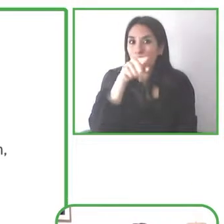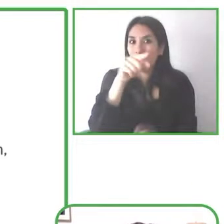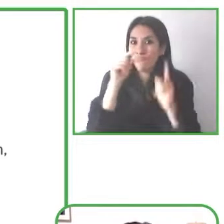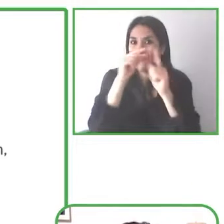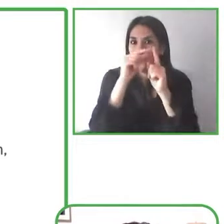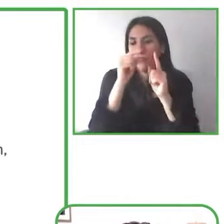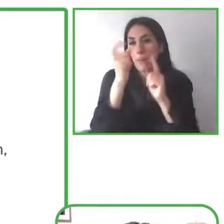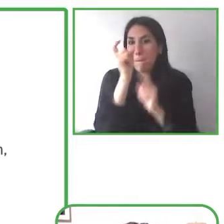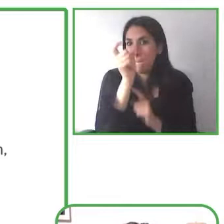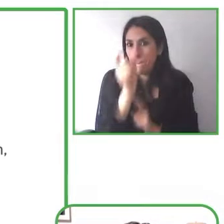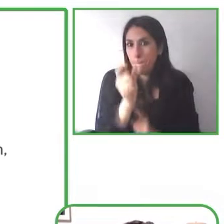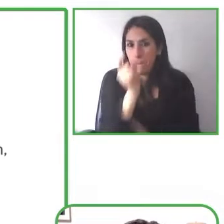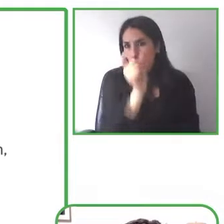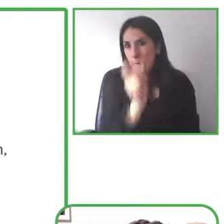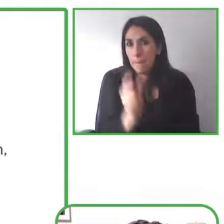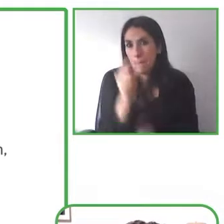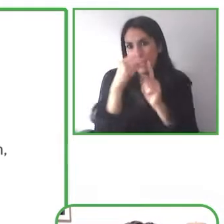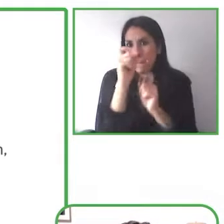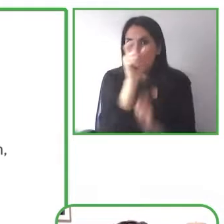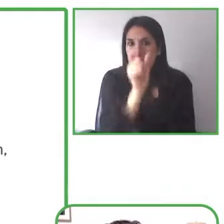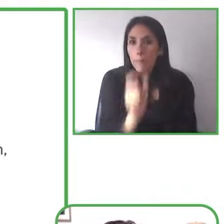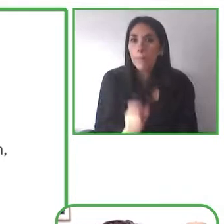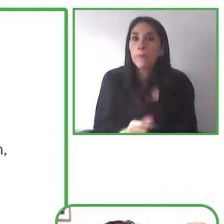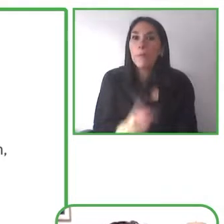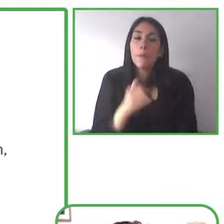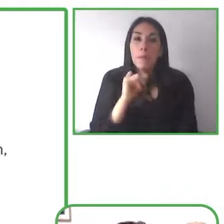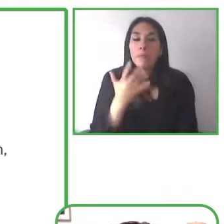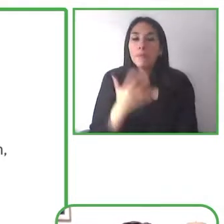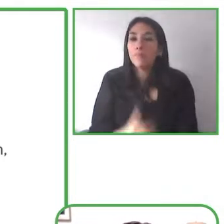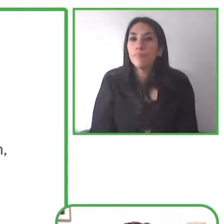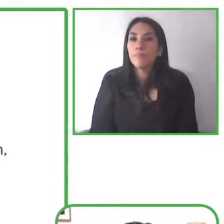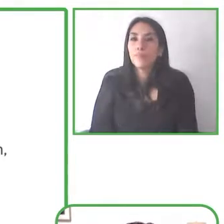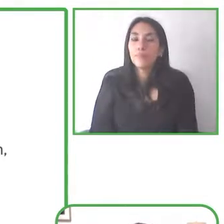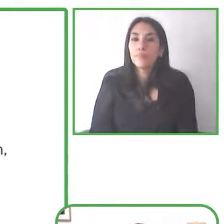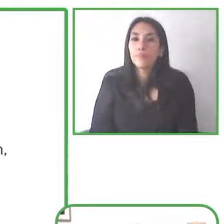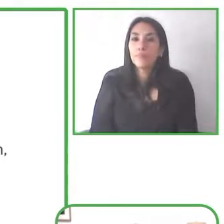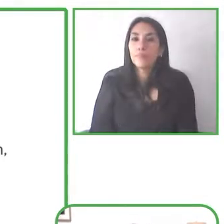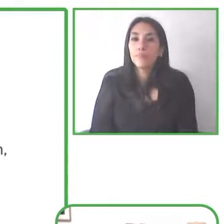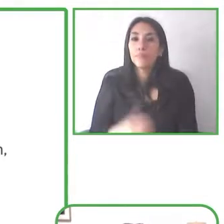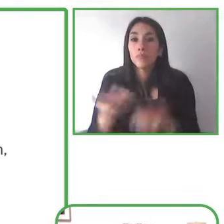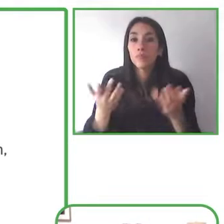so useful by a very large group of people so whether that's someone who's watching a